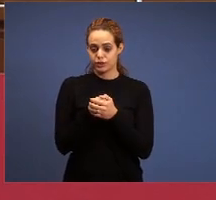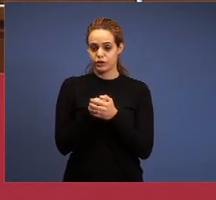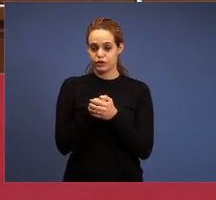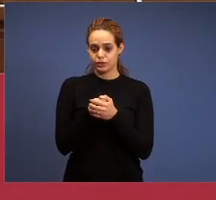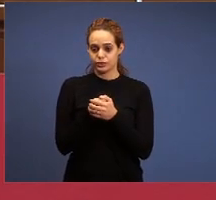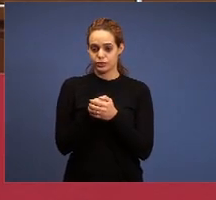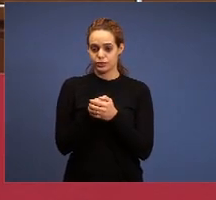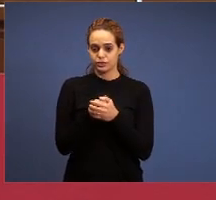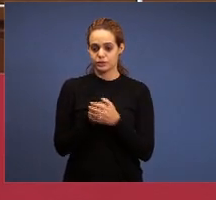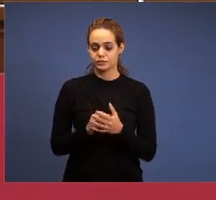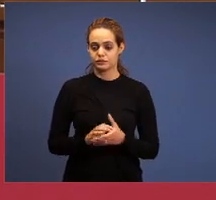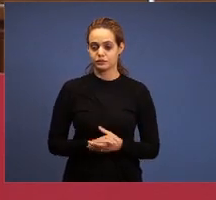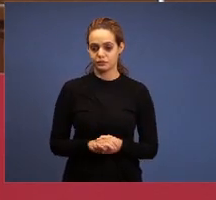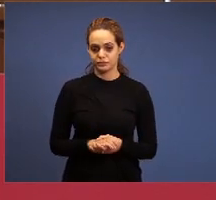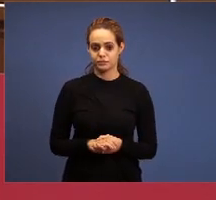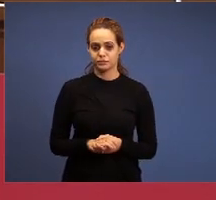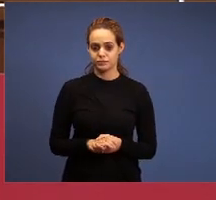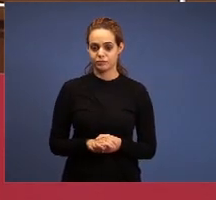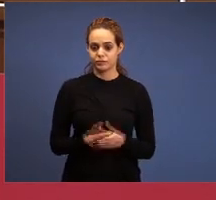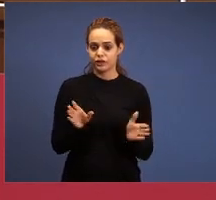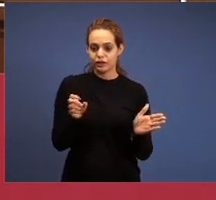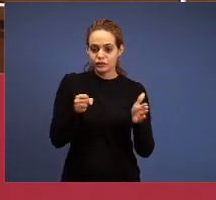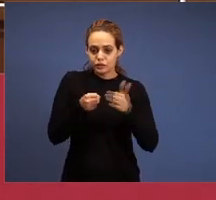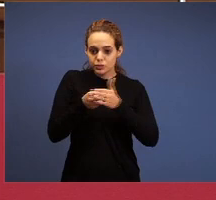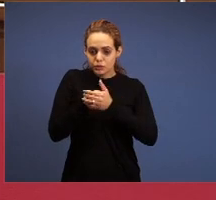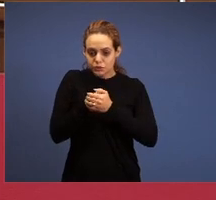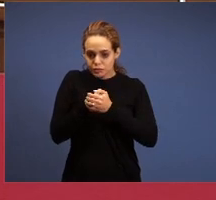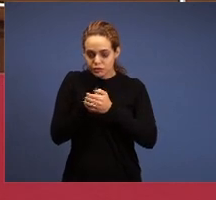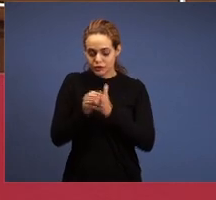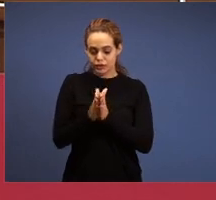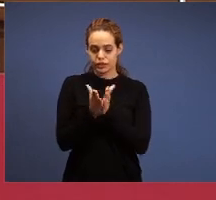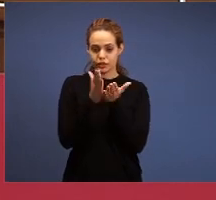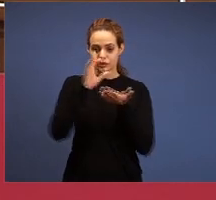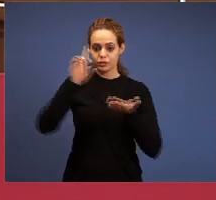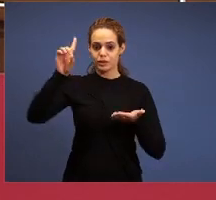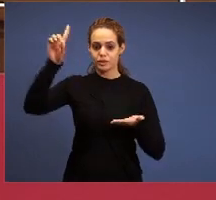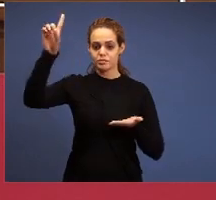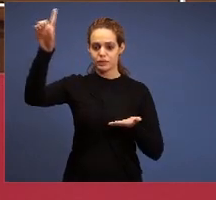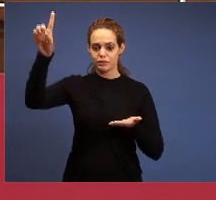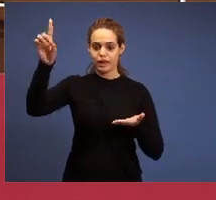man's interests are that they hid the Bible, in the field of interests is that